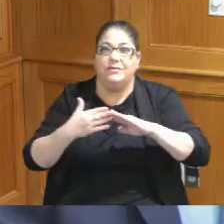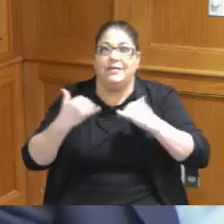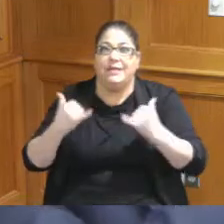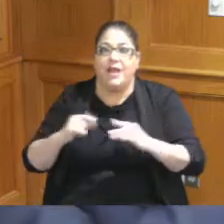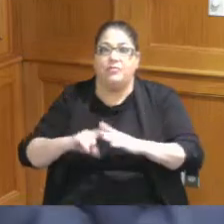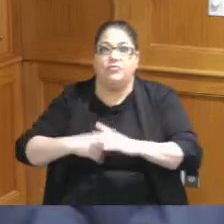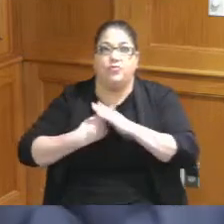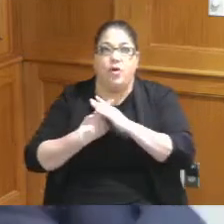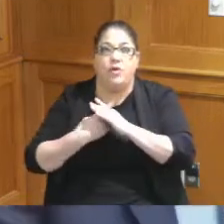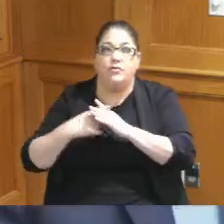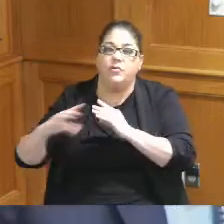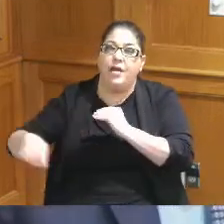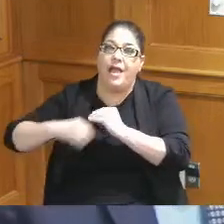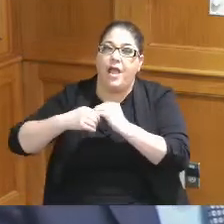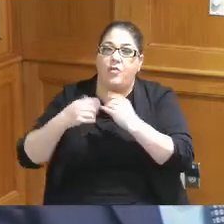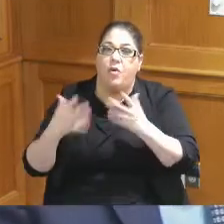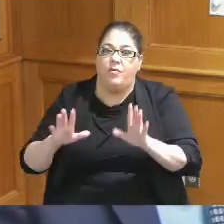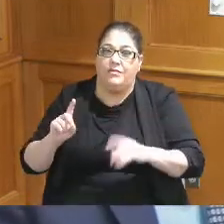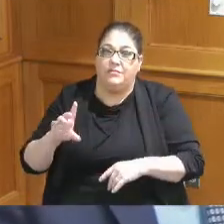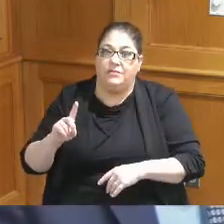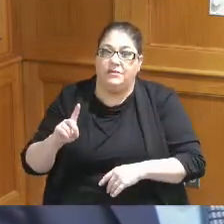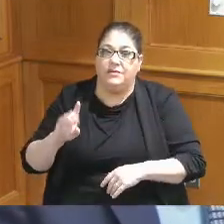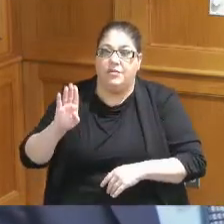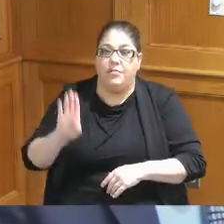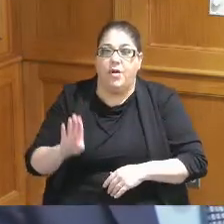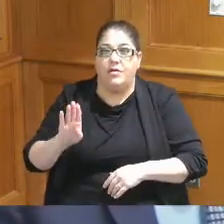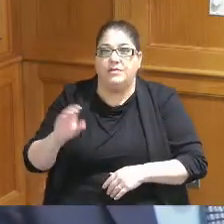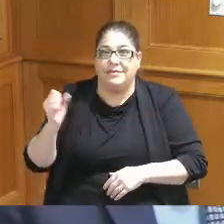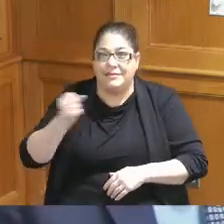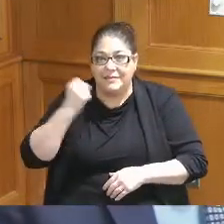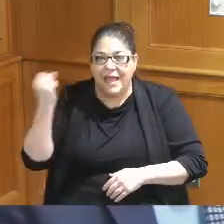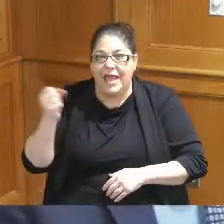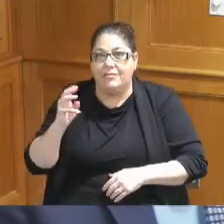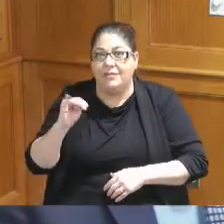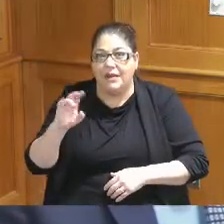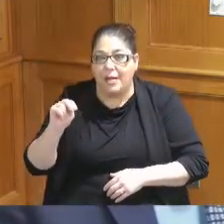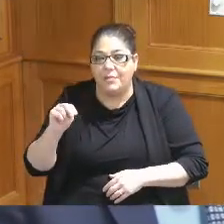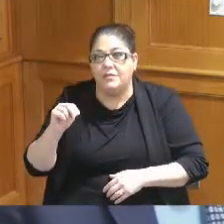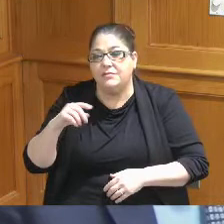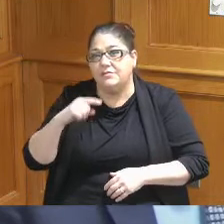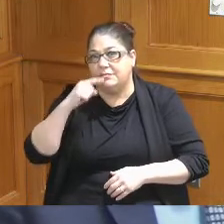to this or already have done it Boston Seattle Minneapolis St Louis you know they all have this